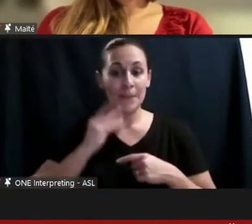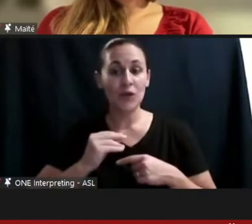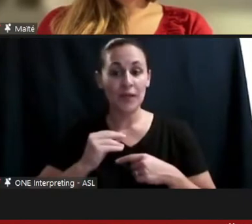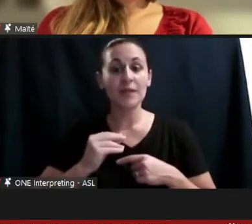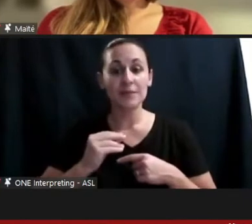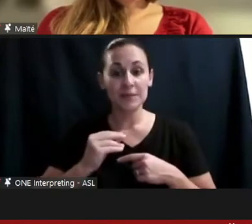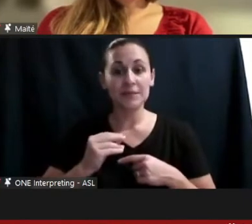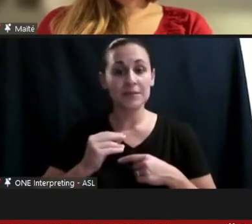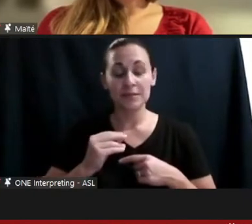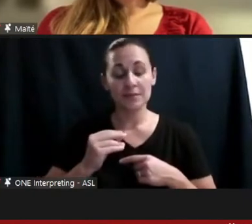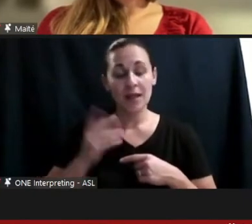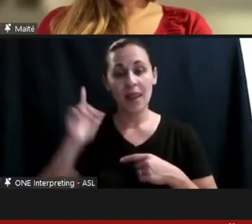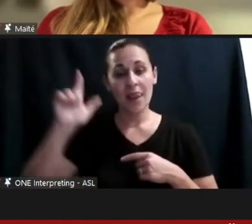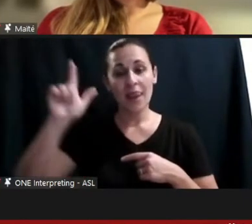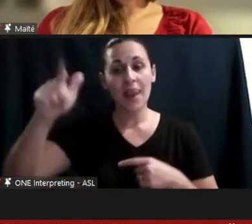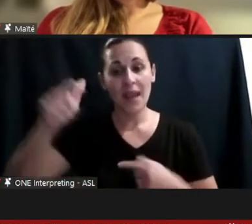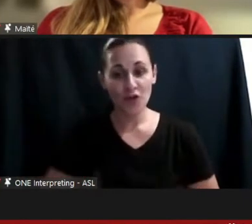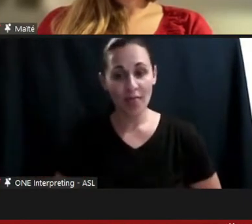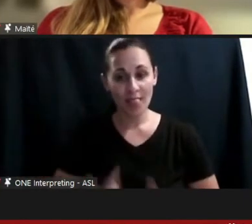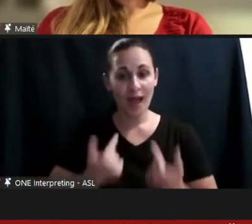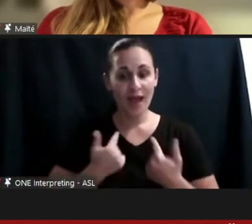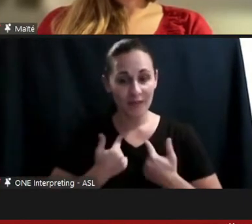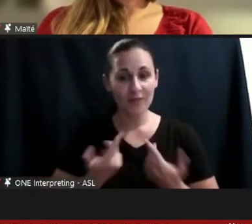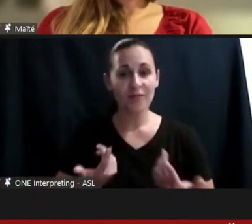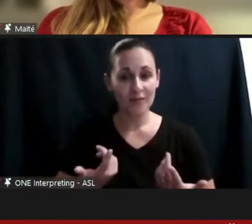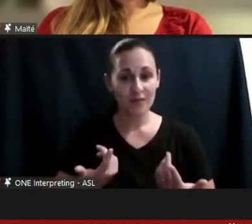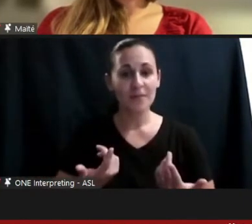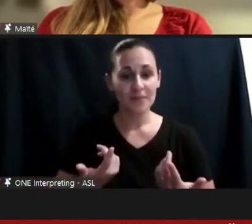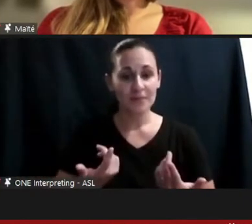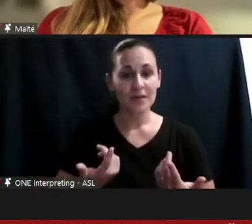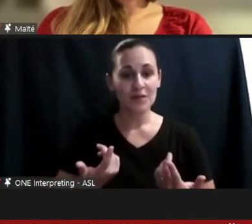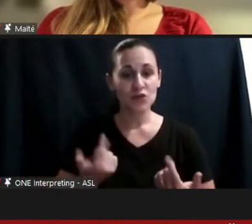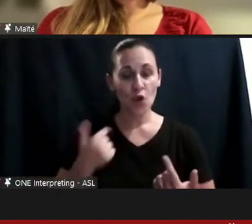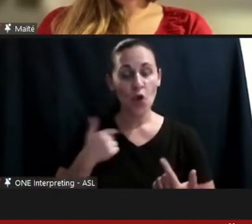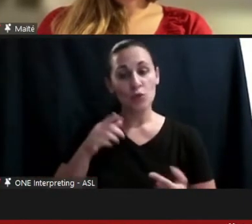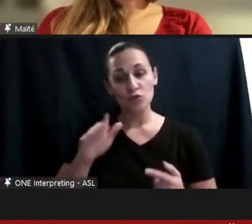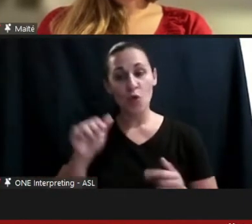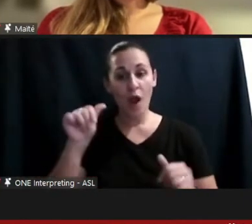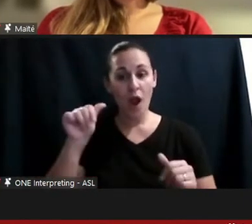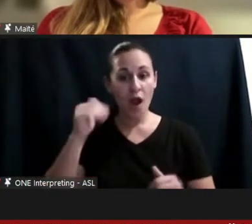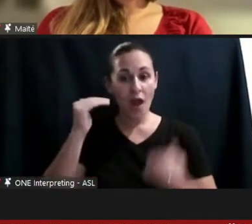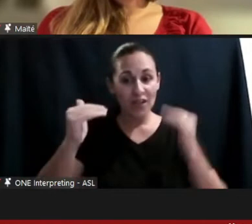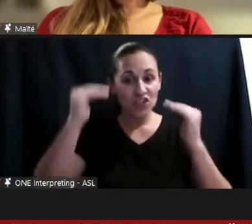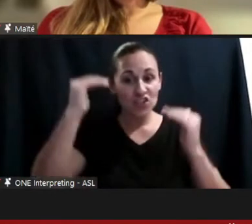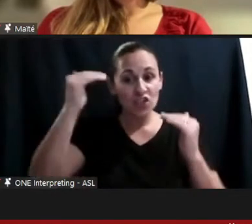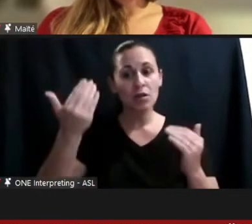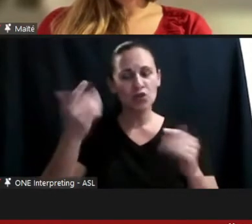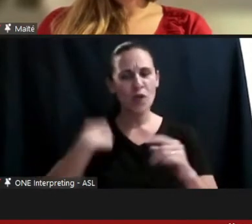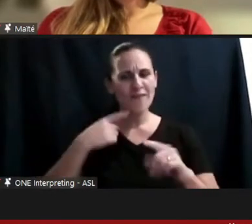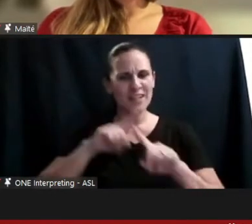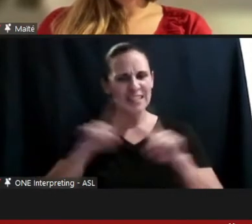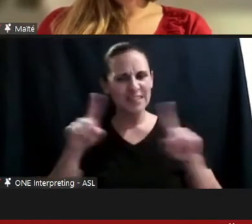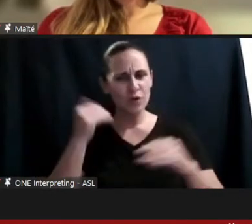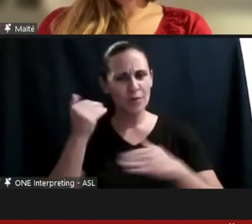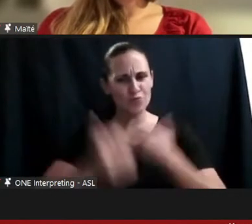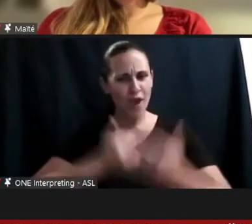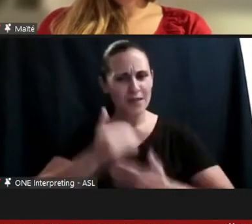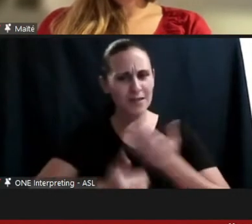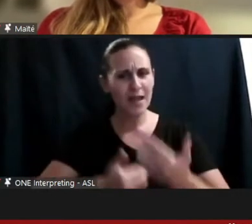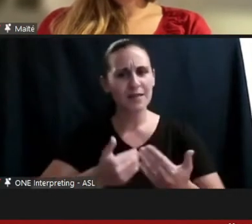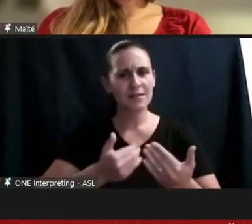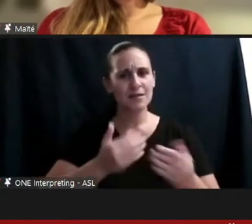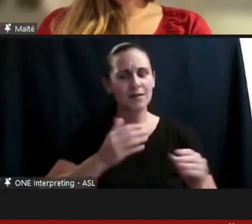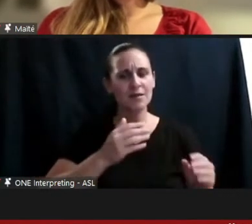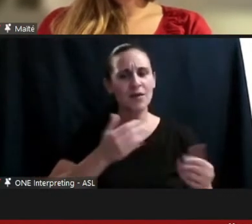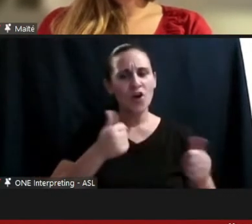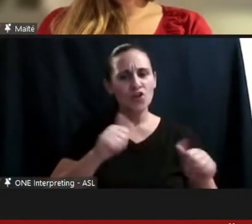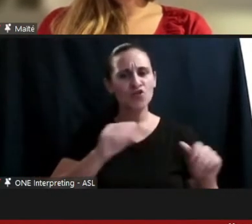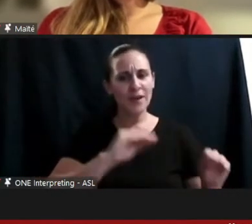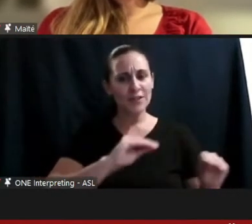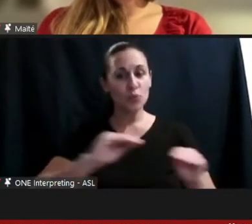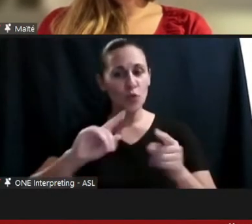in life and as an adult, has a much different process moving towards a positive identity.